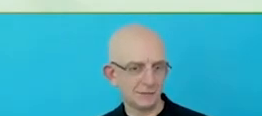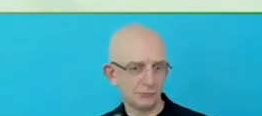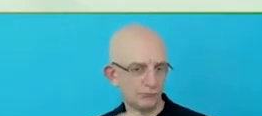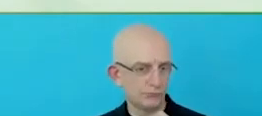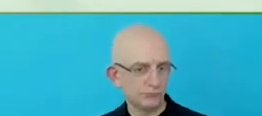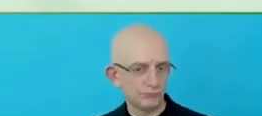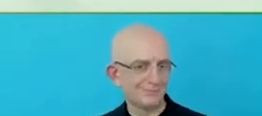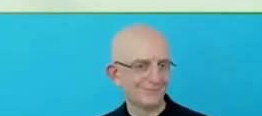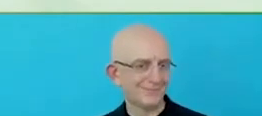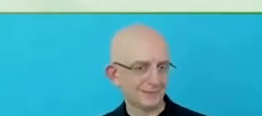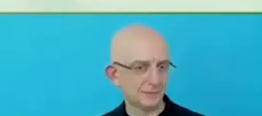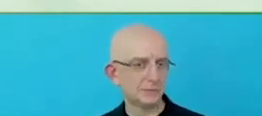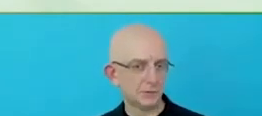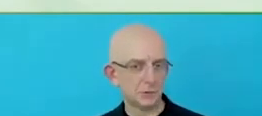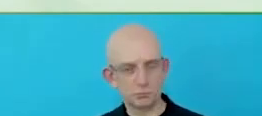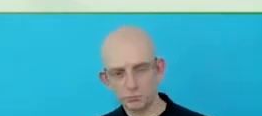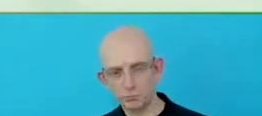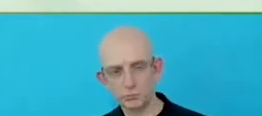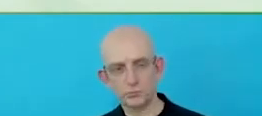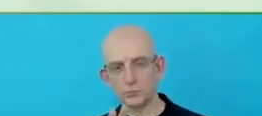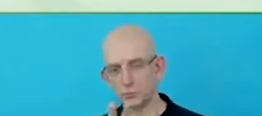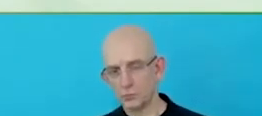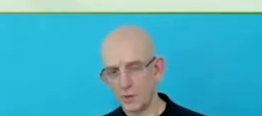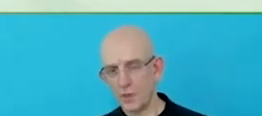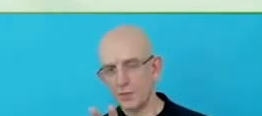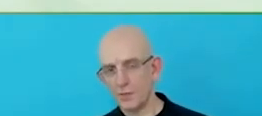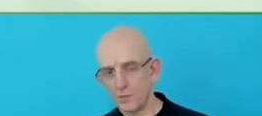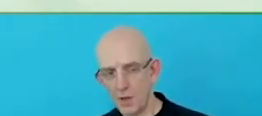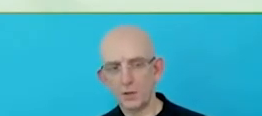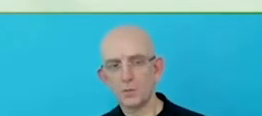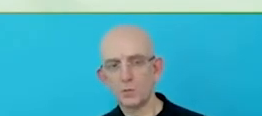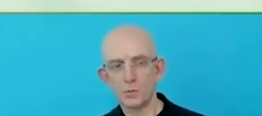The success, showed up in those two or three months but there is